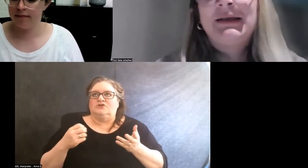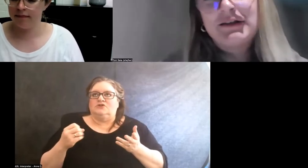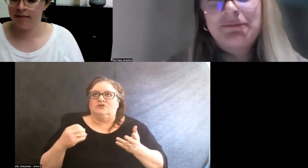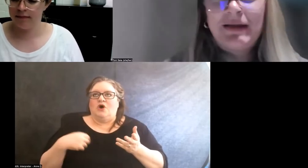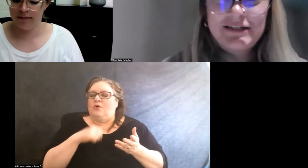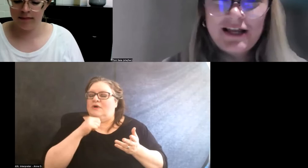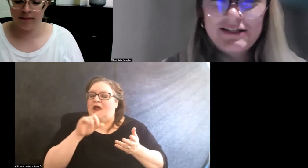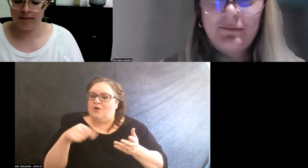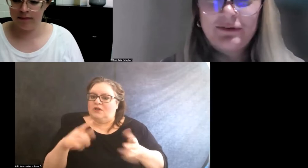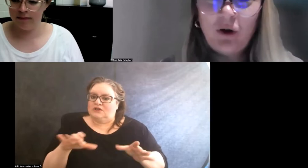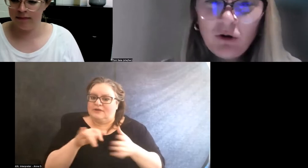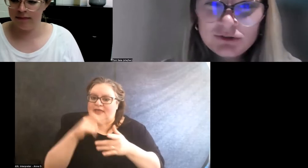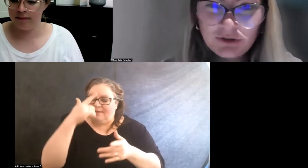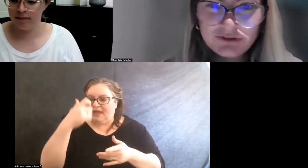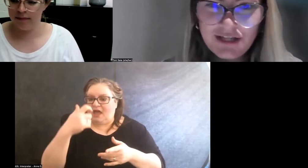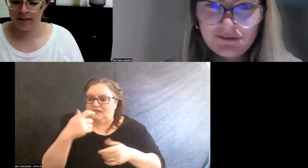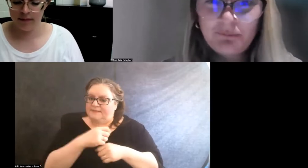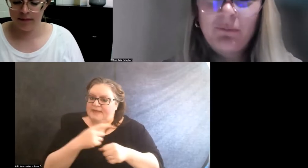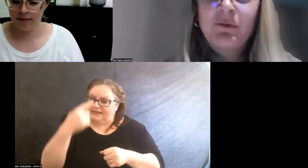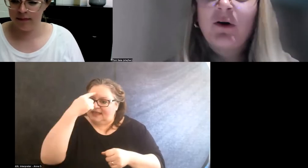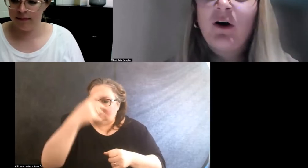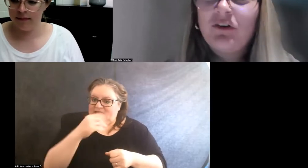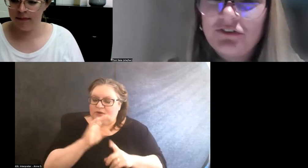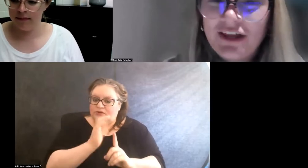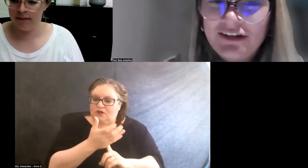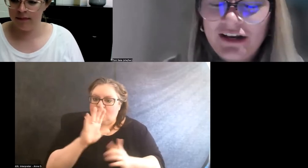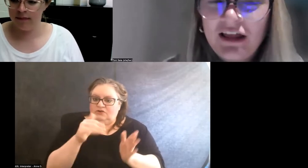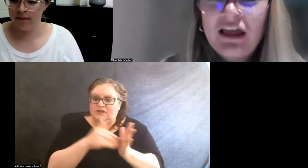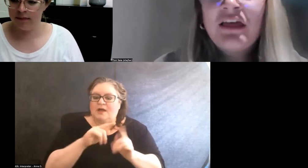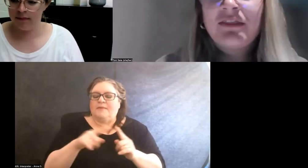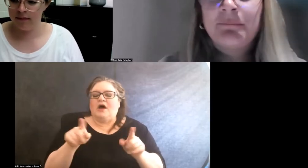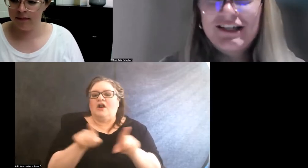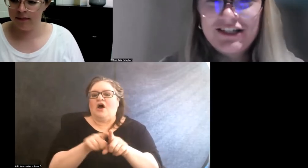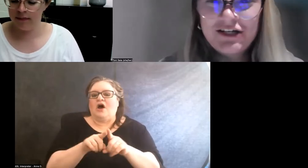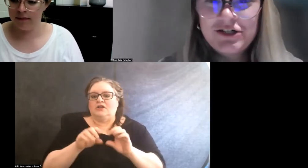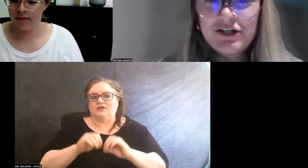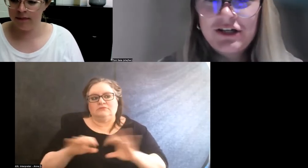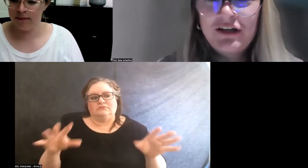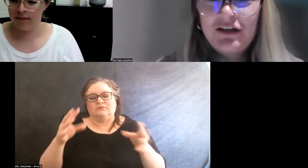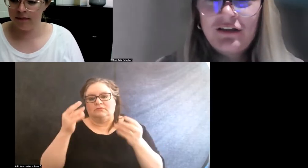because it made sense and it was a cultural center, but we were also sending the message